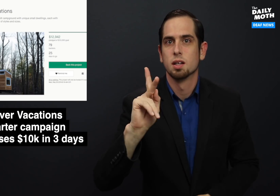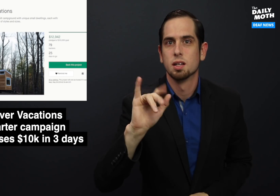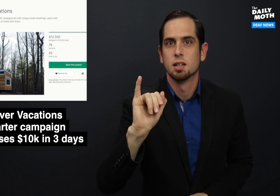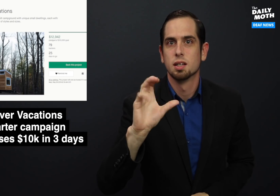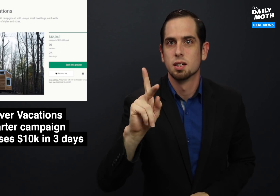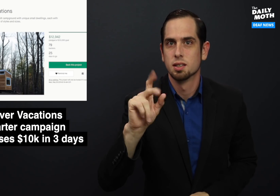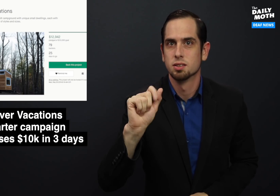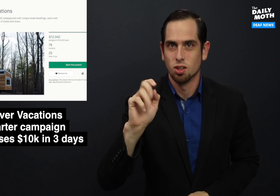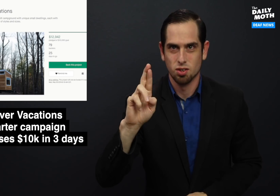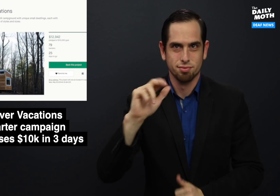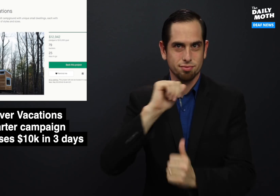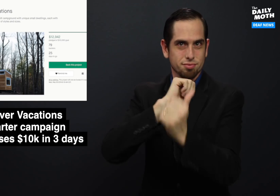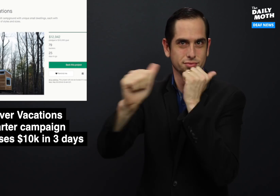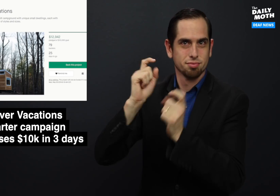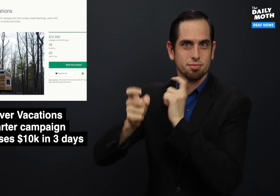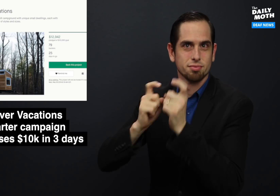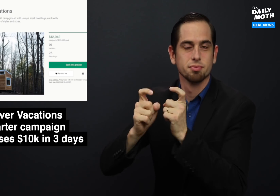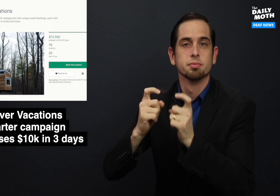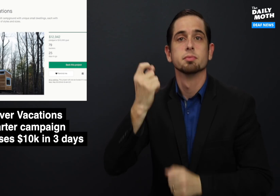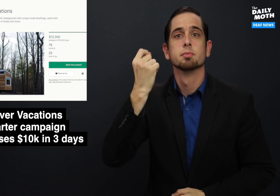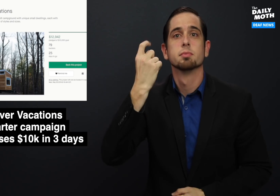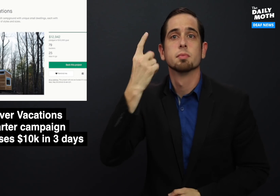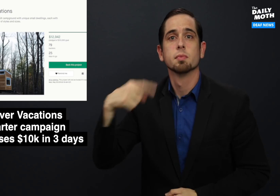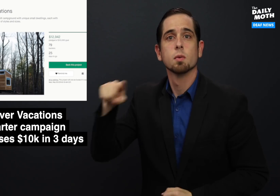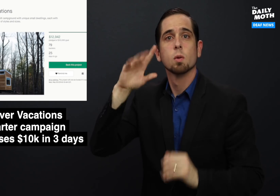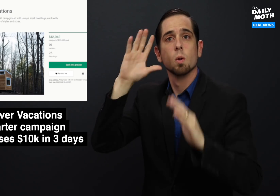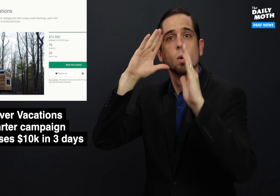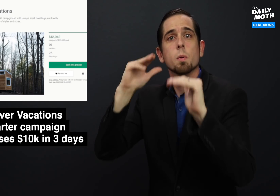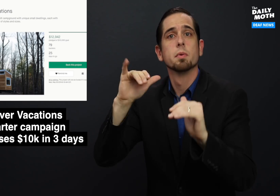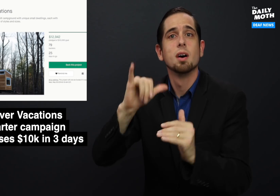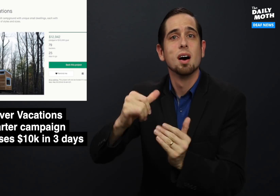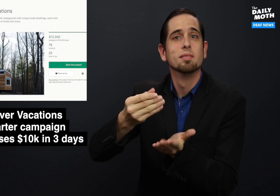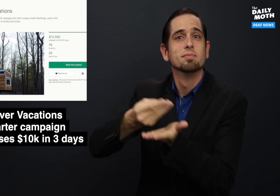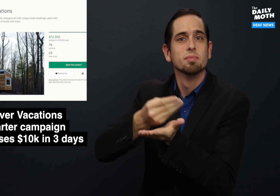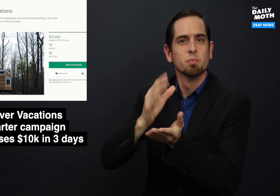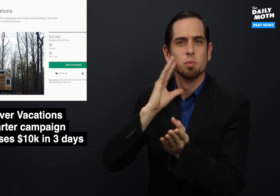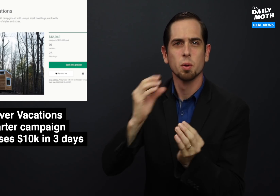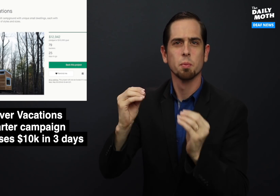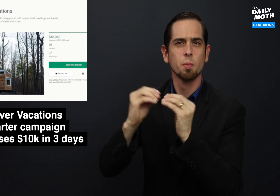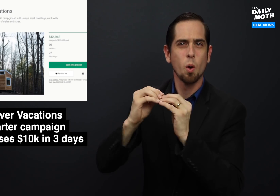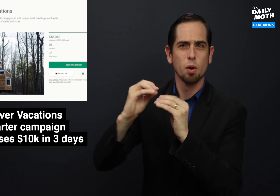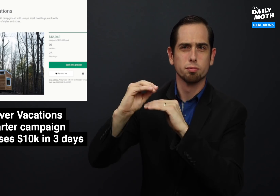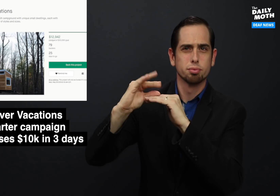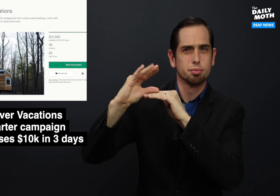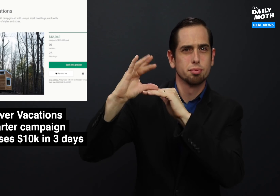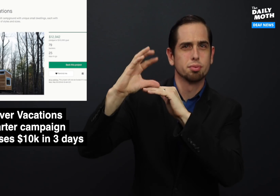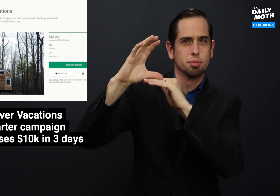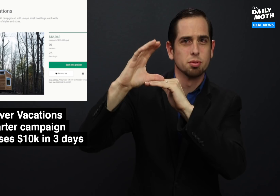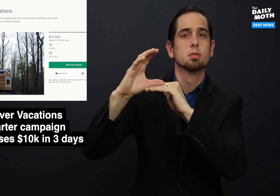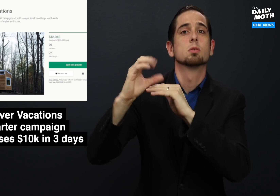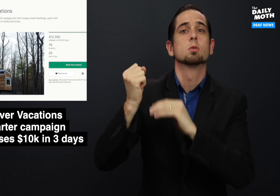on Kickstarter, but they hope the amount will go ever higher